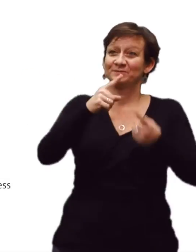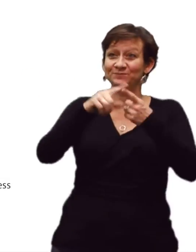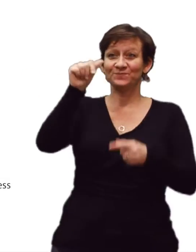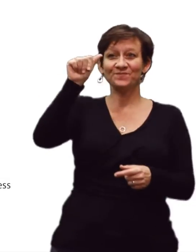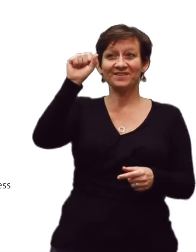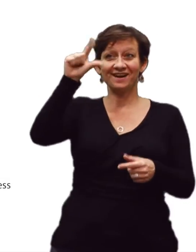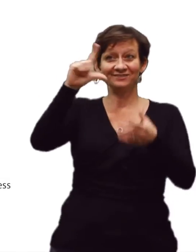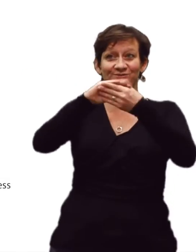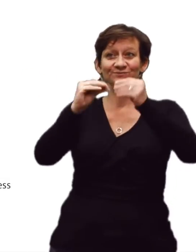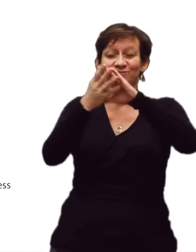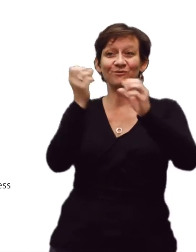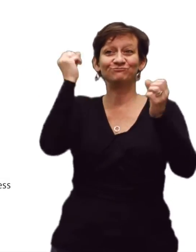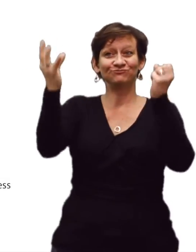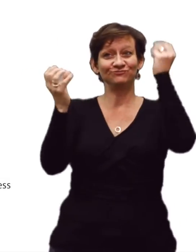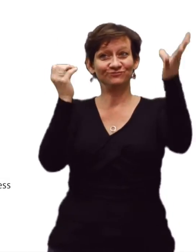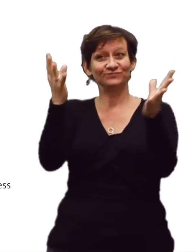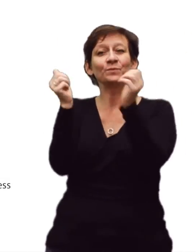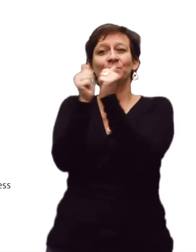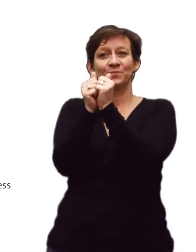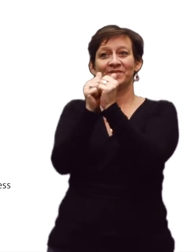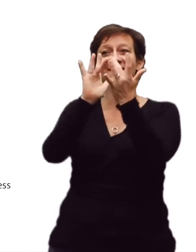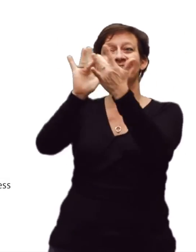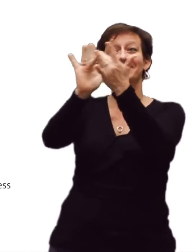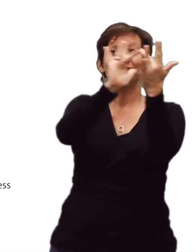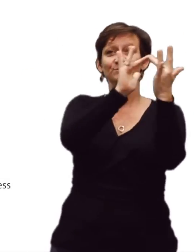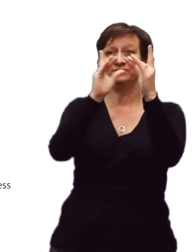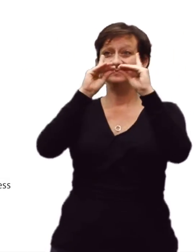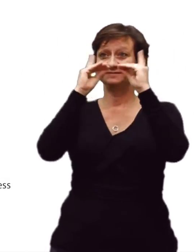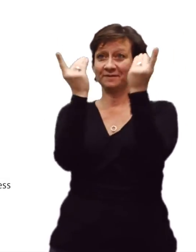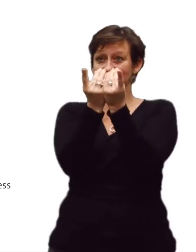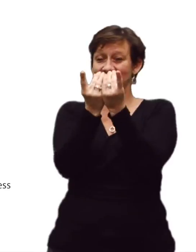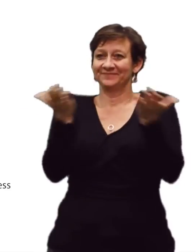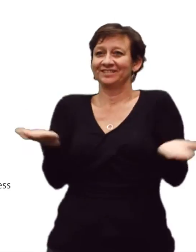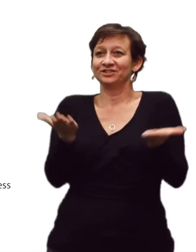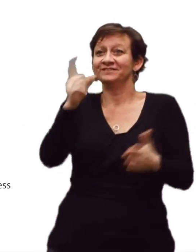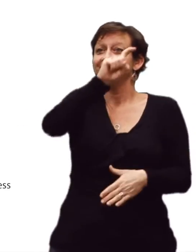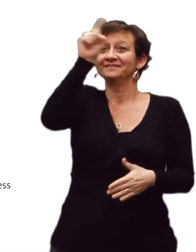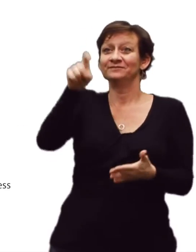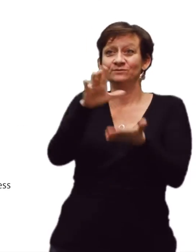Hello and welcome to ASL Storytelling, provided by the Outreach Department here